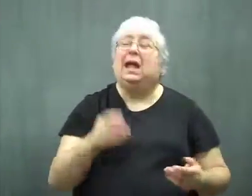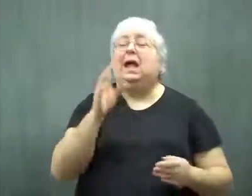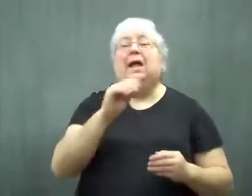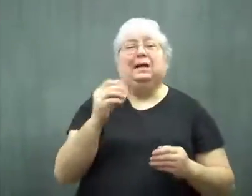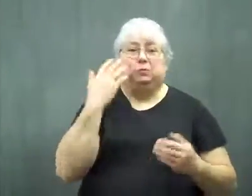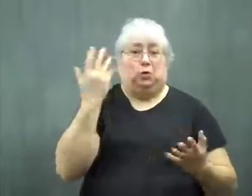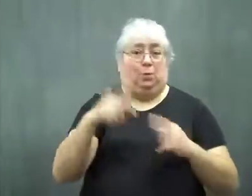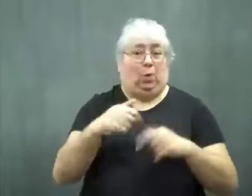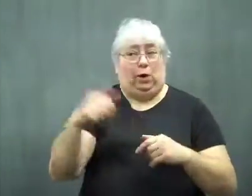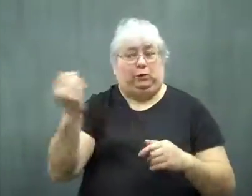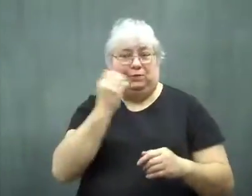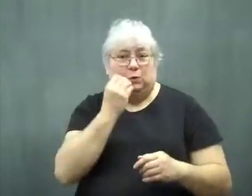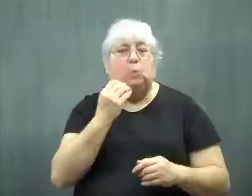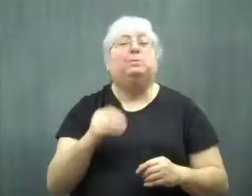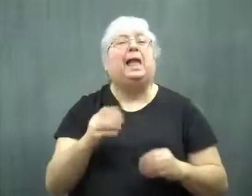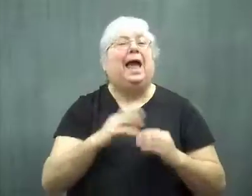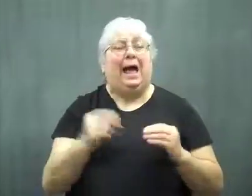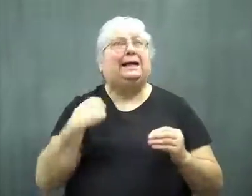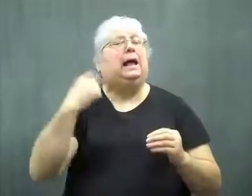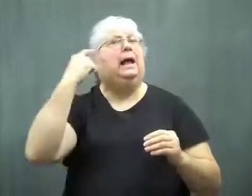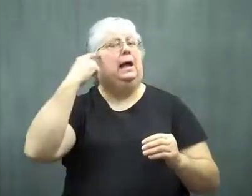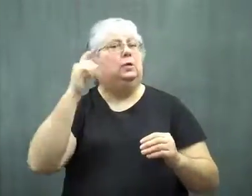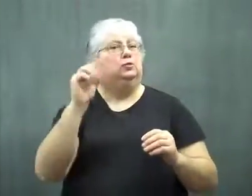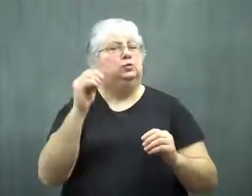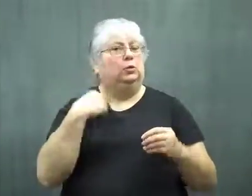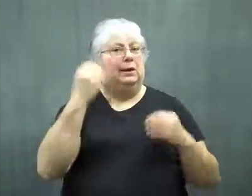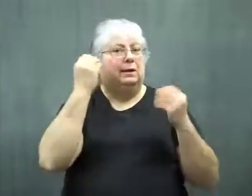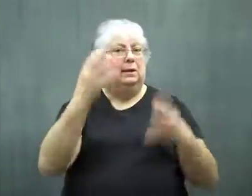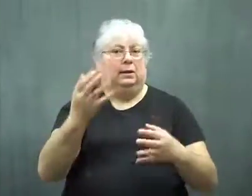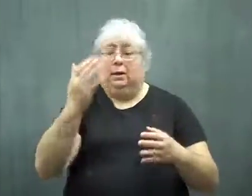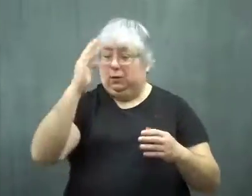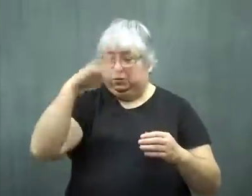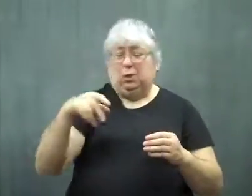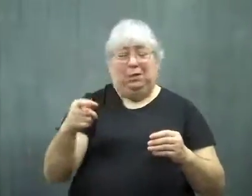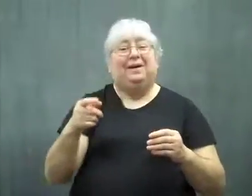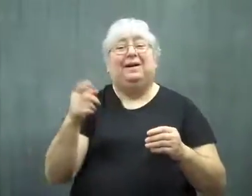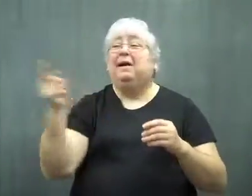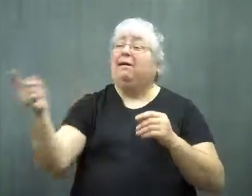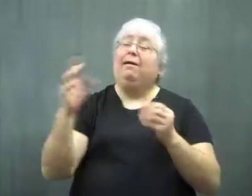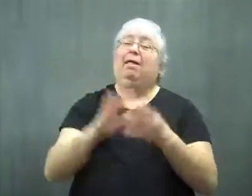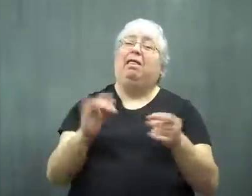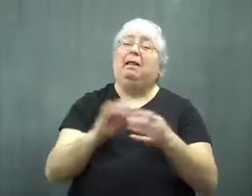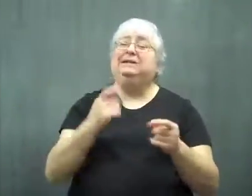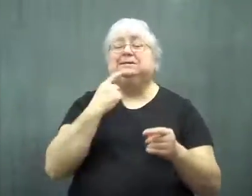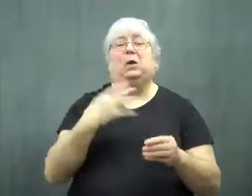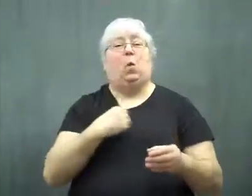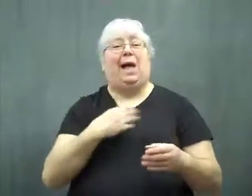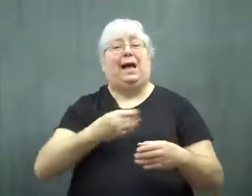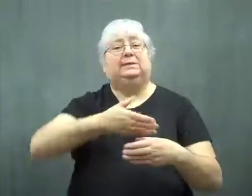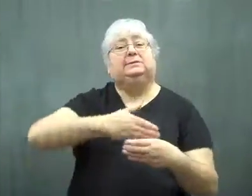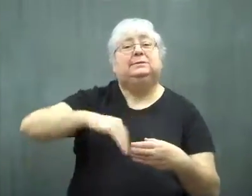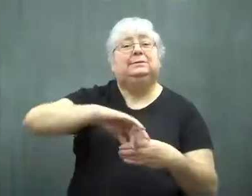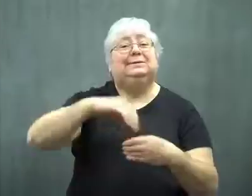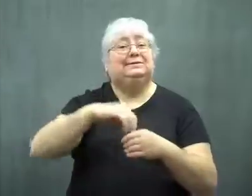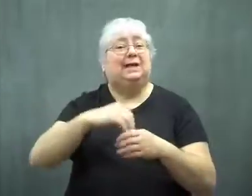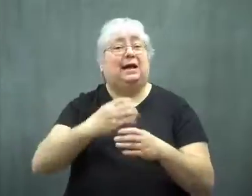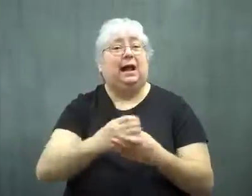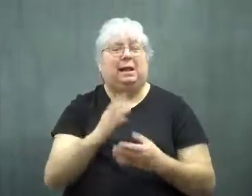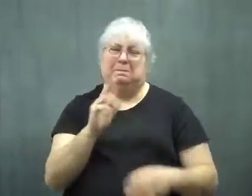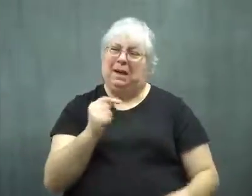So they don't know about the effects of other food. I also want to tell you, you know they said it was the white lining in the cans.